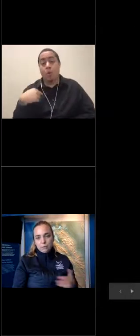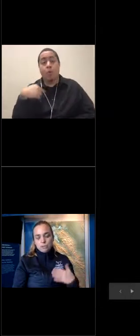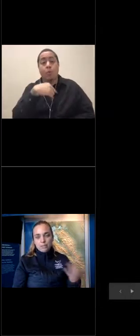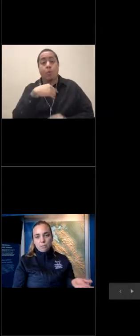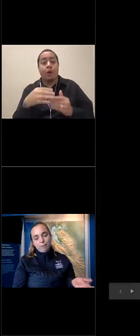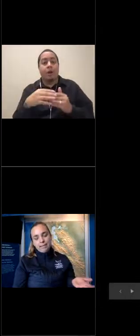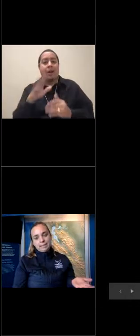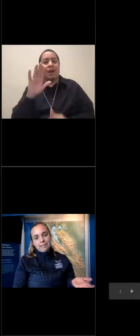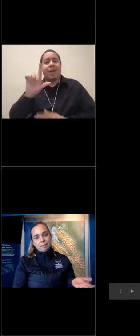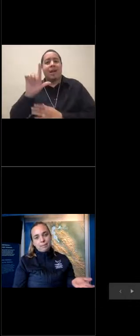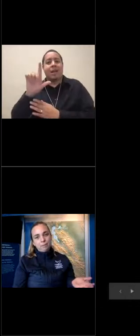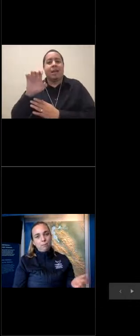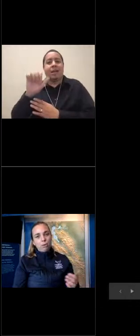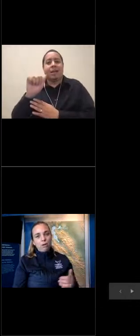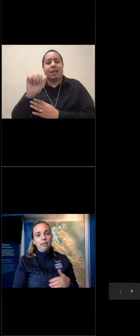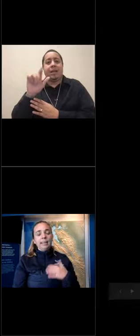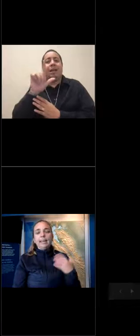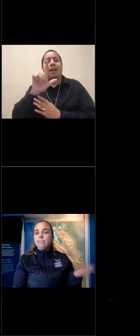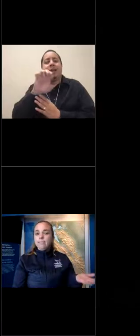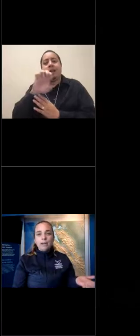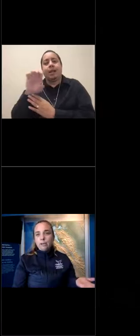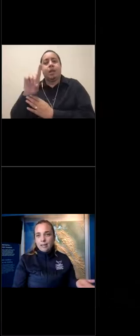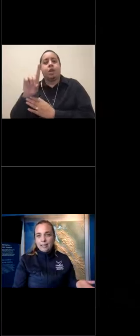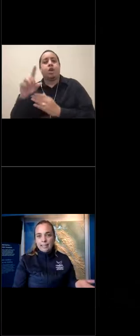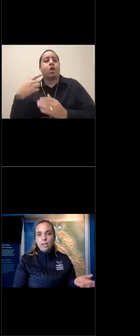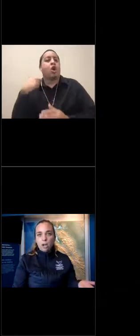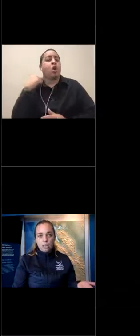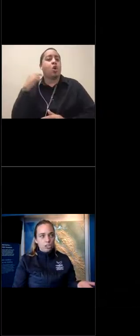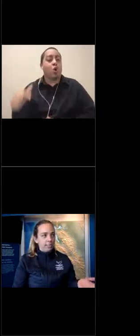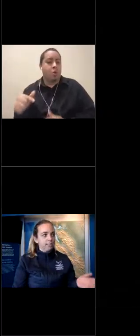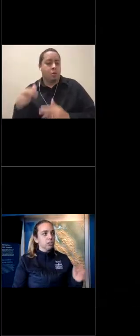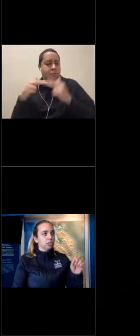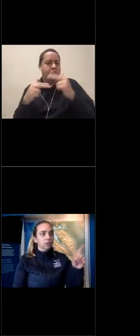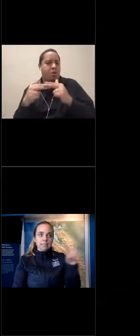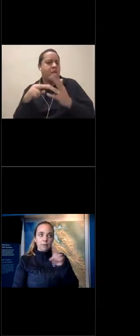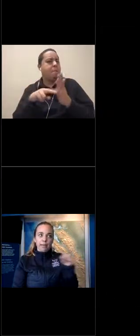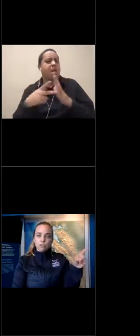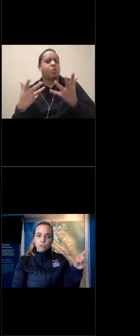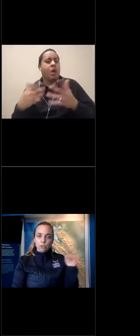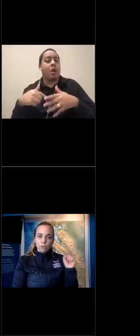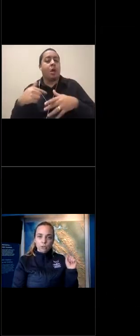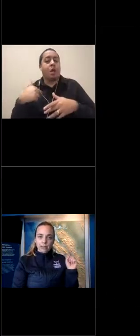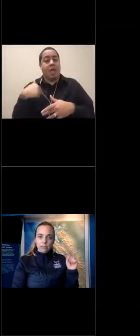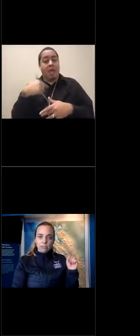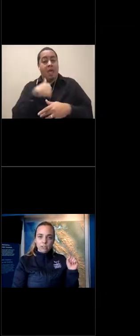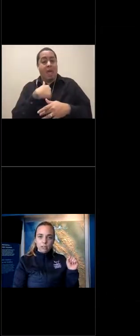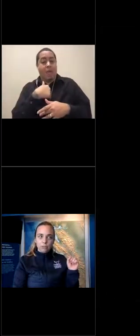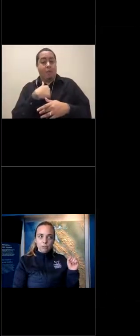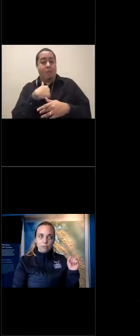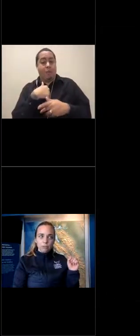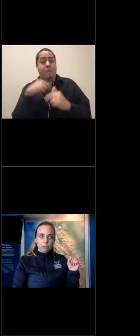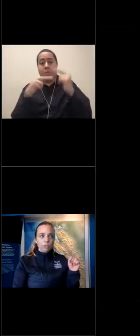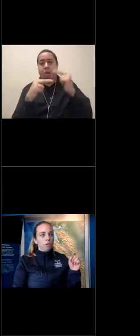which means we've made steps to be more environmentally conscious. So you can see, we have solar panels on our roof.